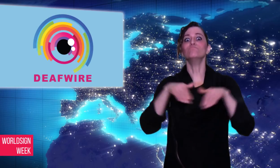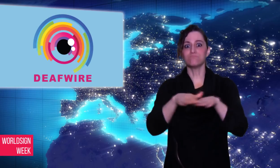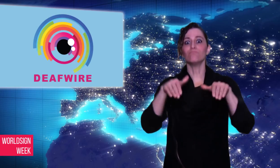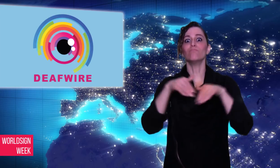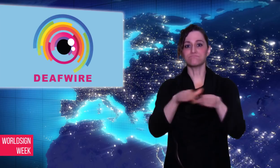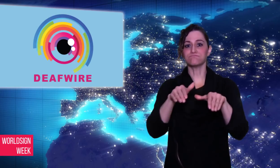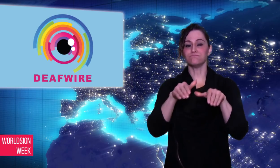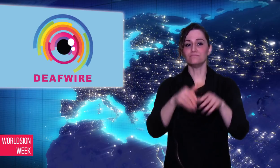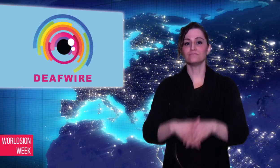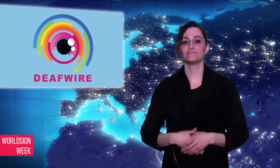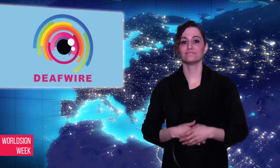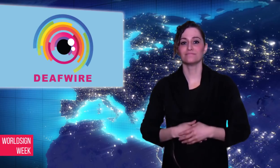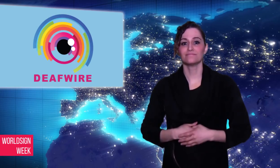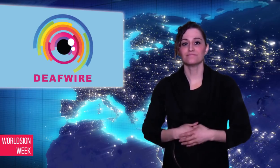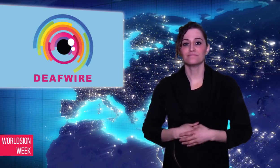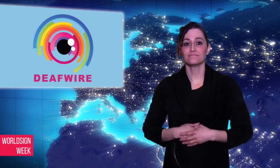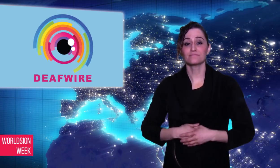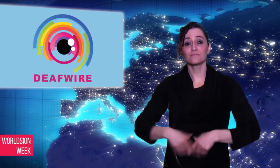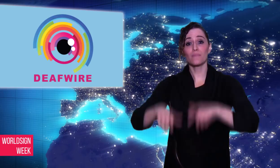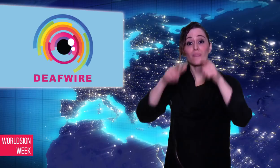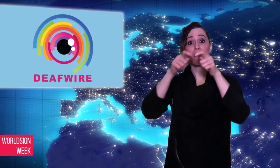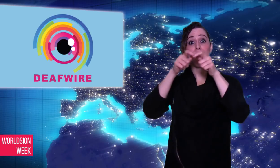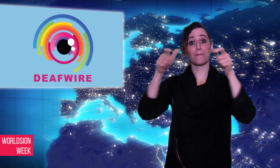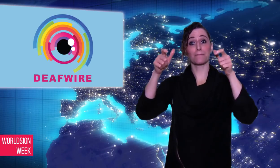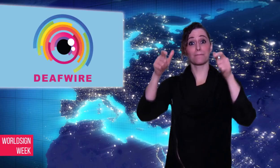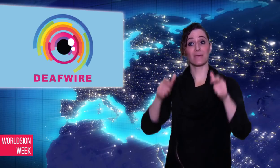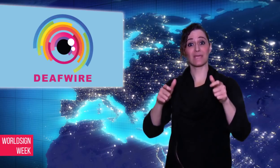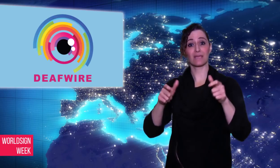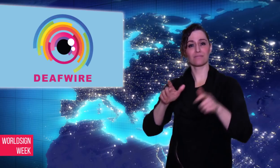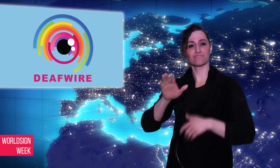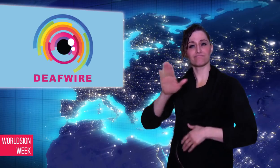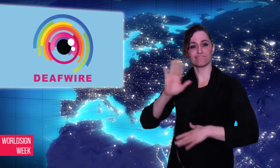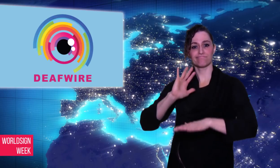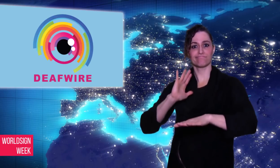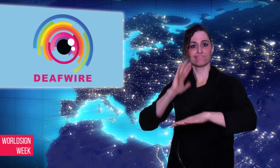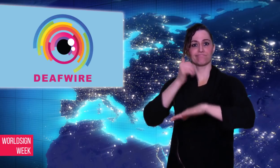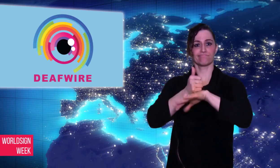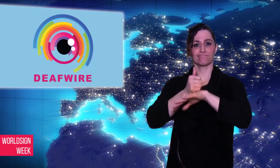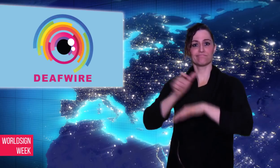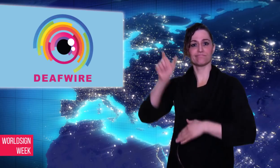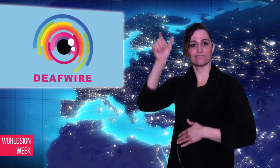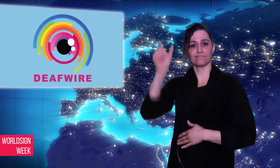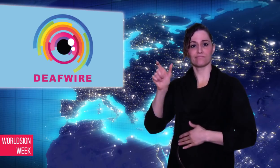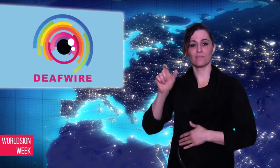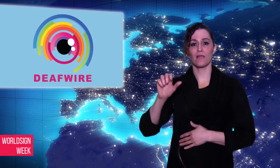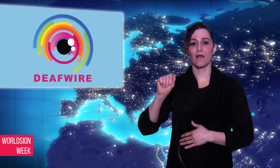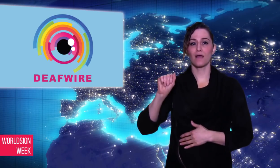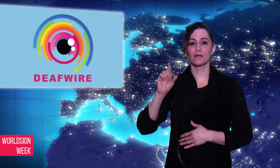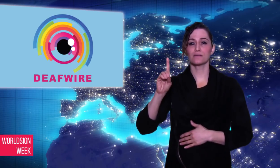In signing “JUMP”, the character jumps,